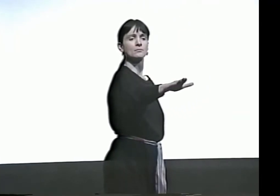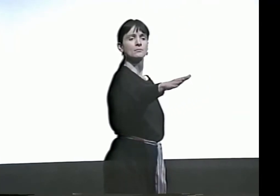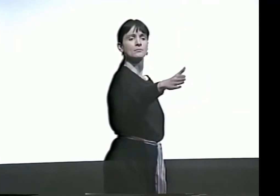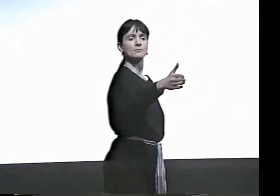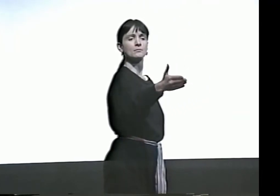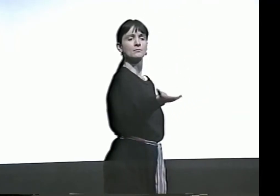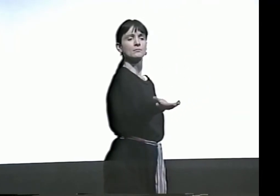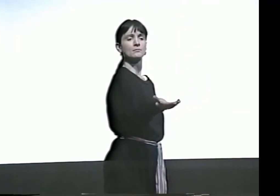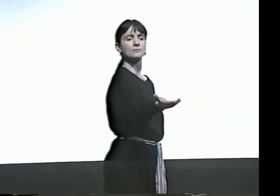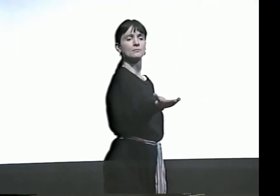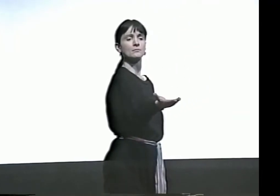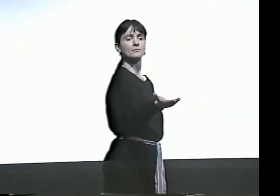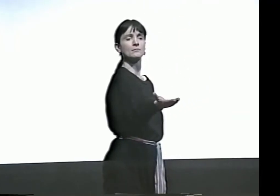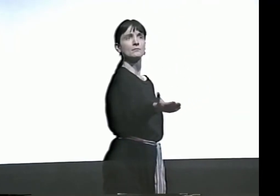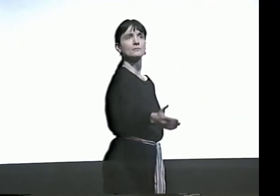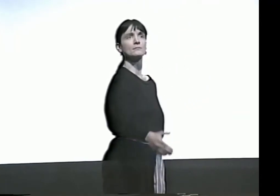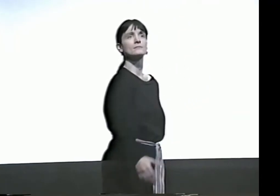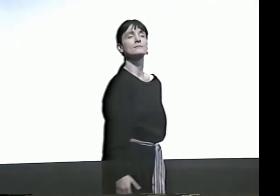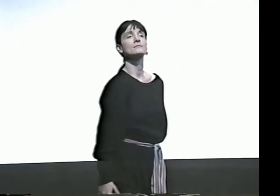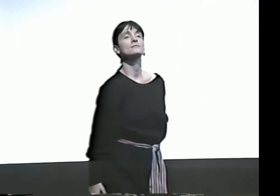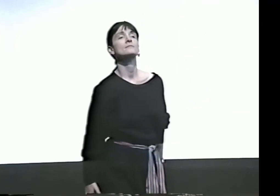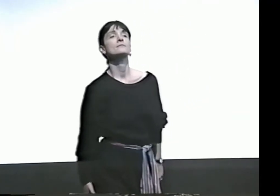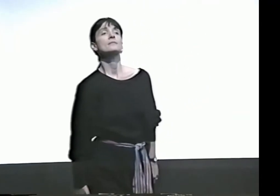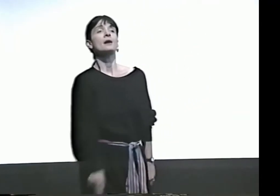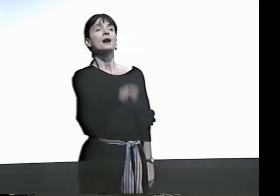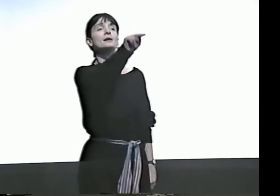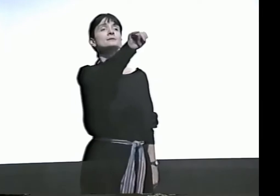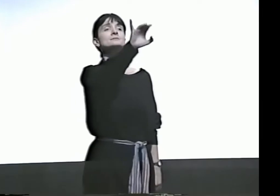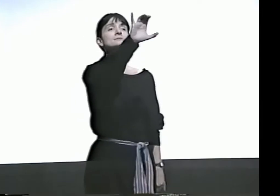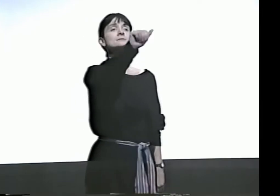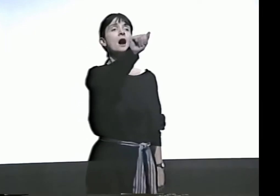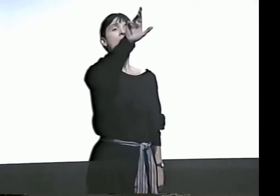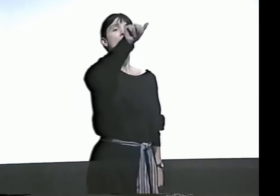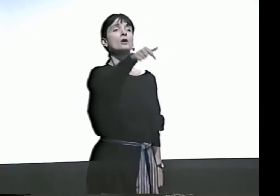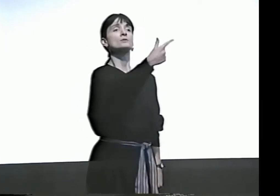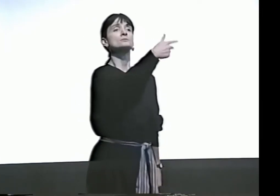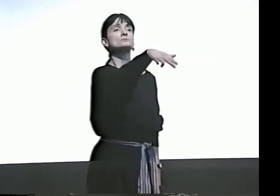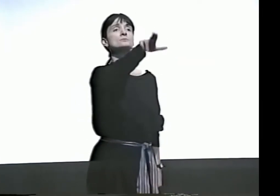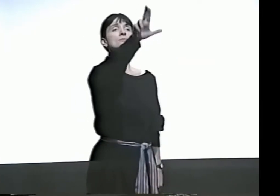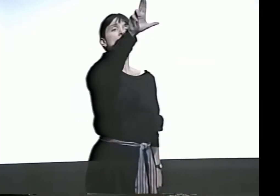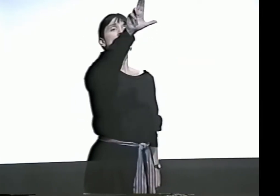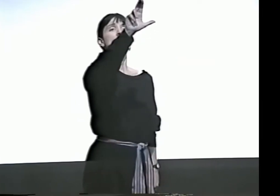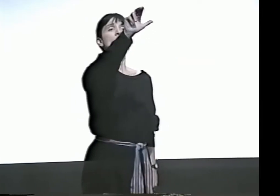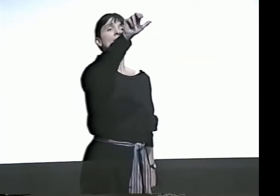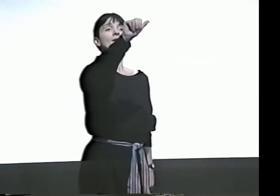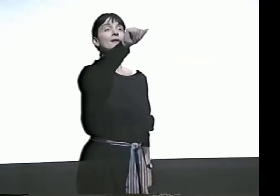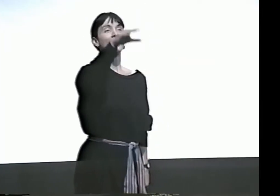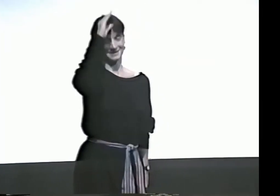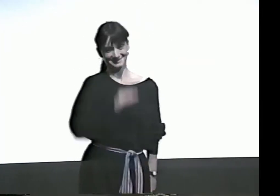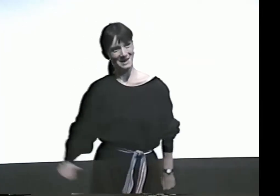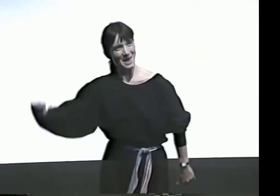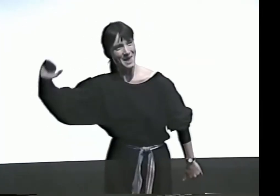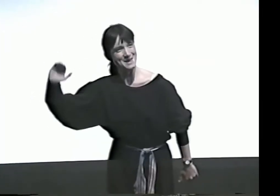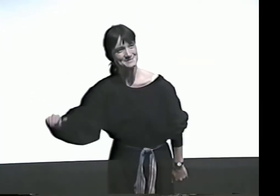AND LANDS ON THE GROUND FACE DOWN. NICARAGUA.